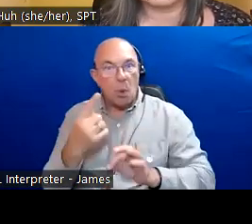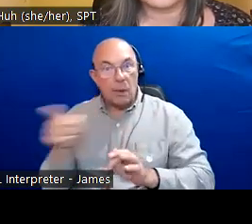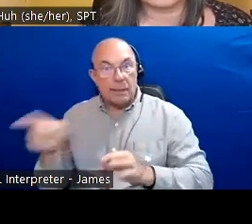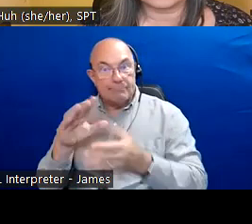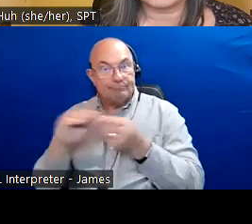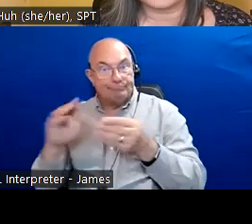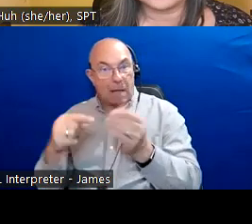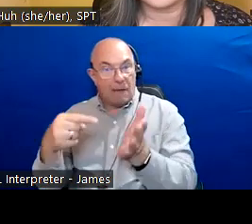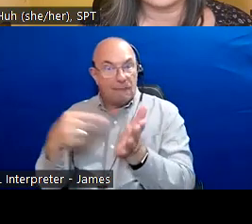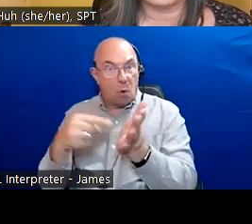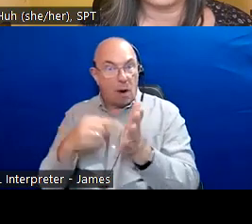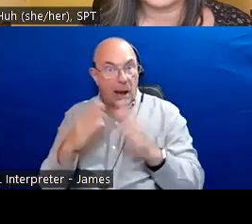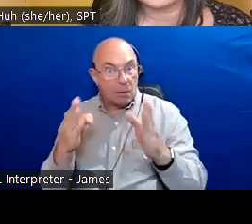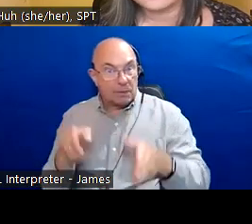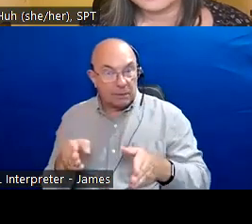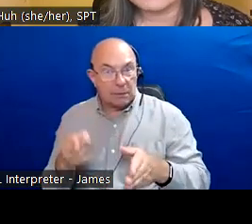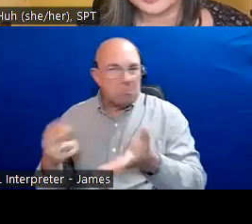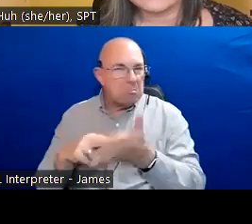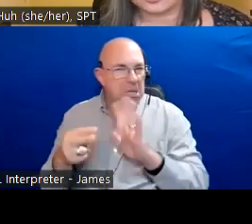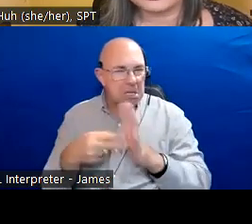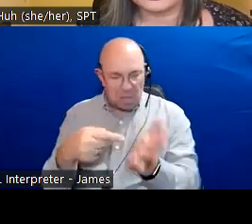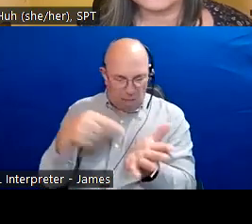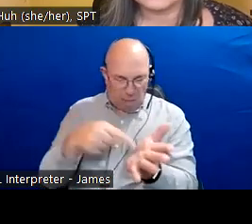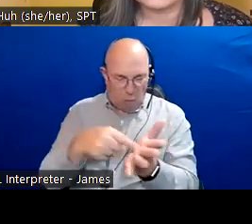Toronto mirrors hold significant power to shape the city.